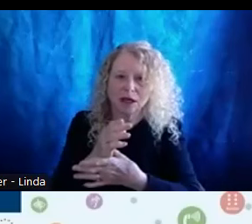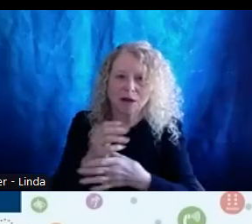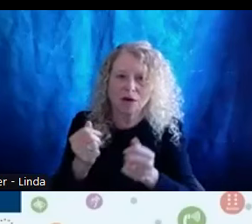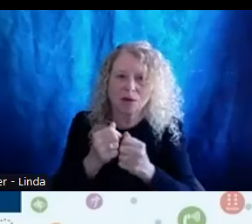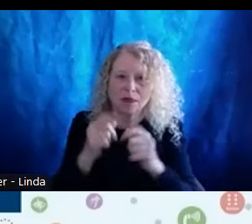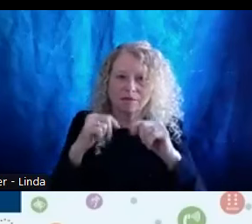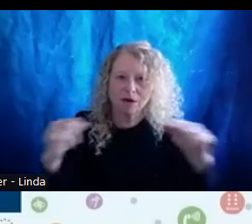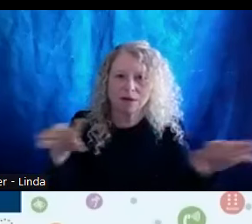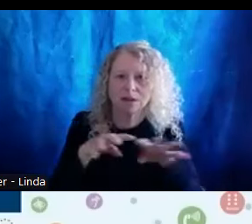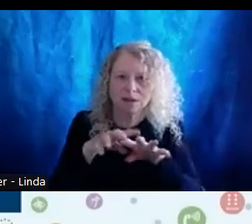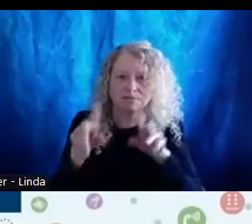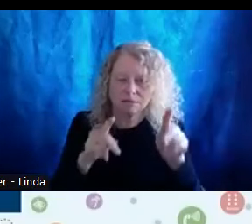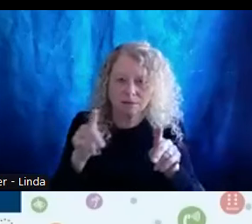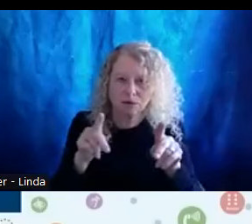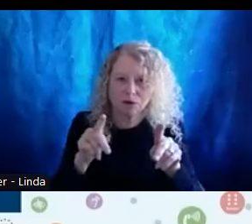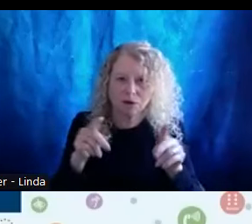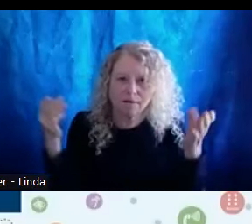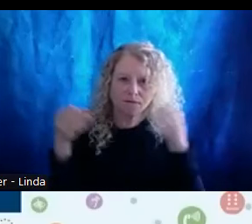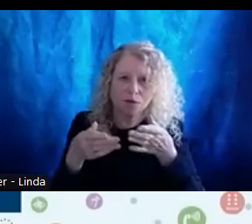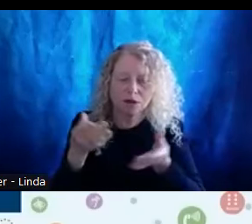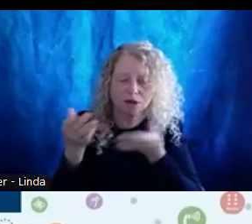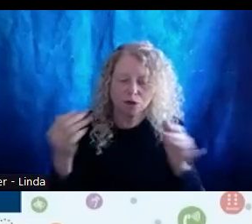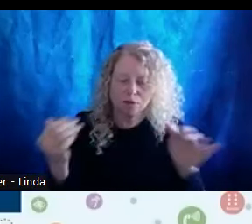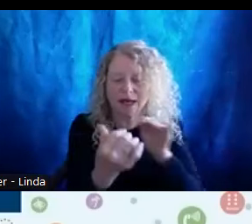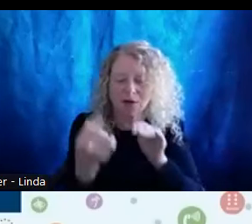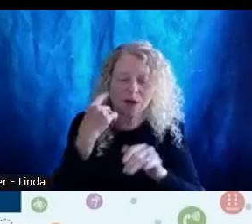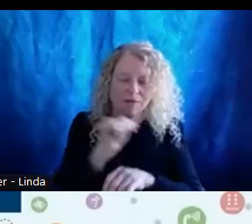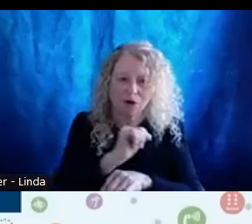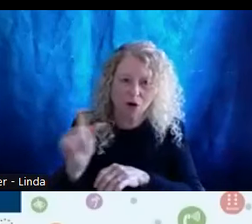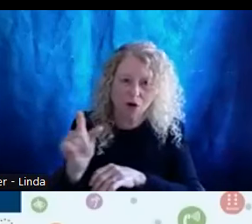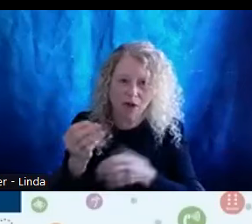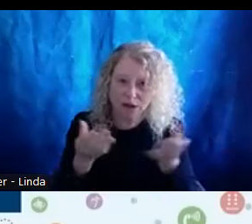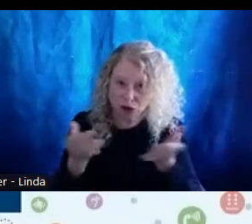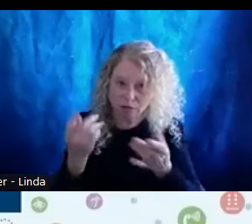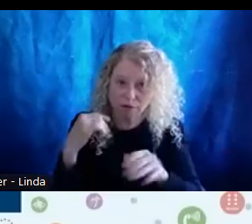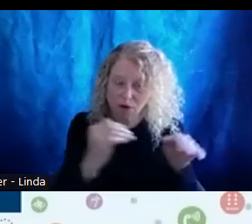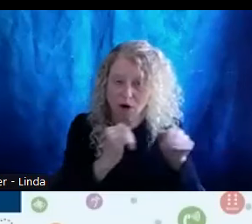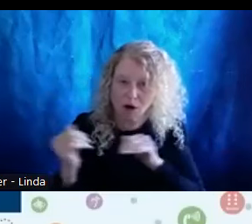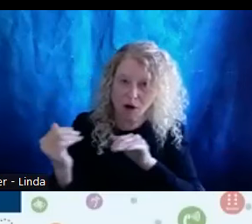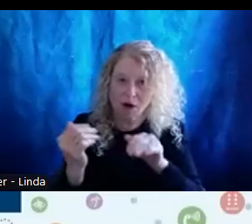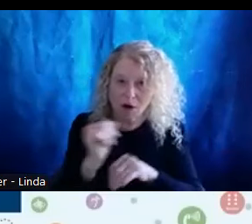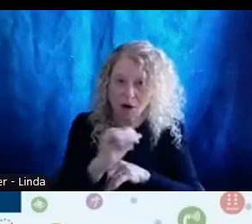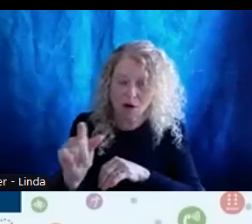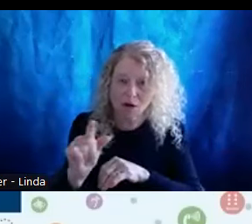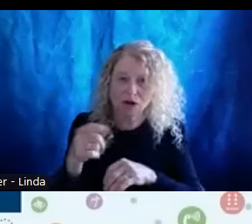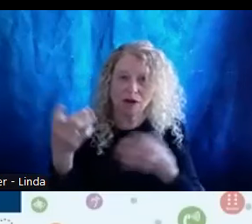practices and service equity for all. She completed her bachelor's, her Bachelor and Master's in Social